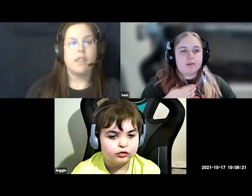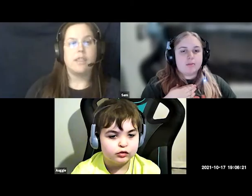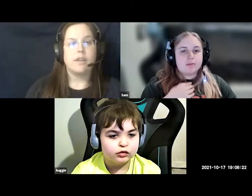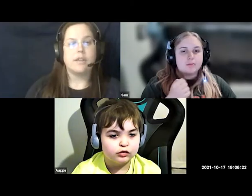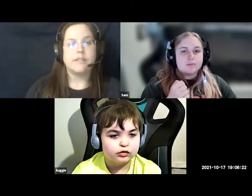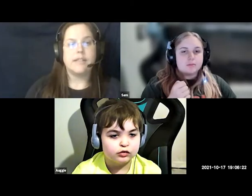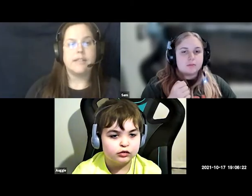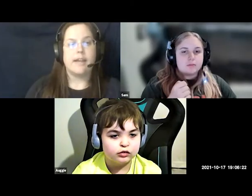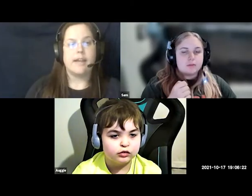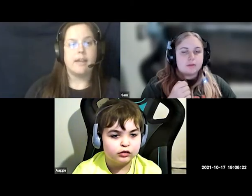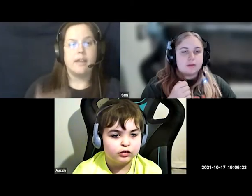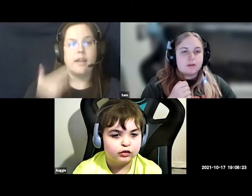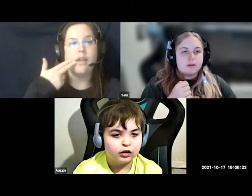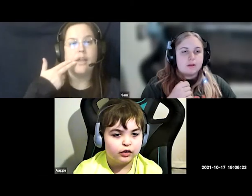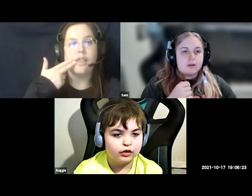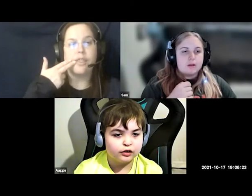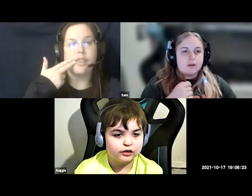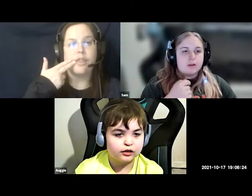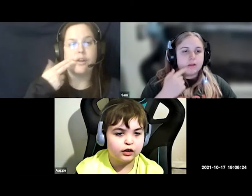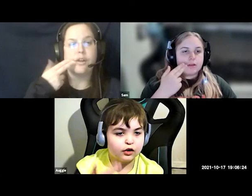Thursday Thursday